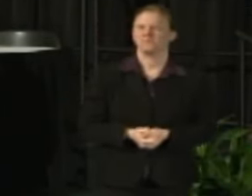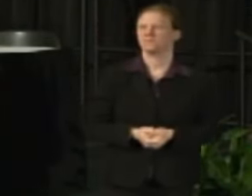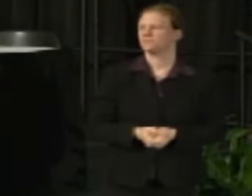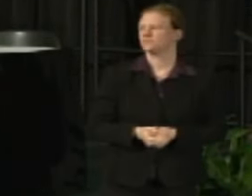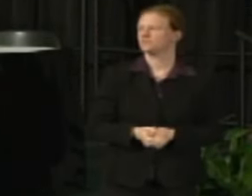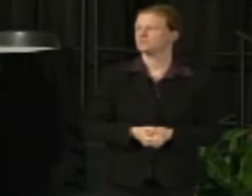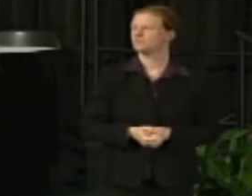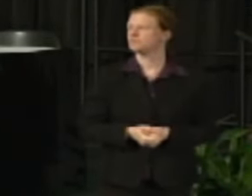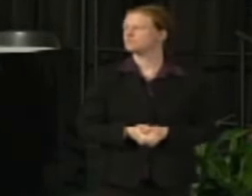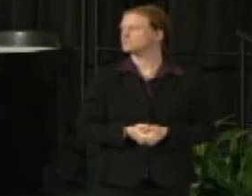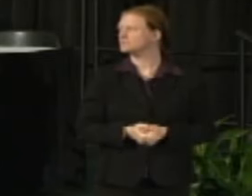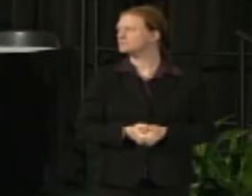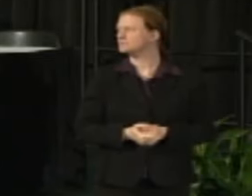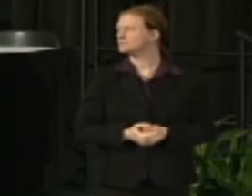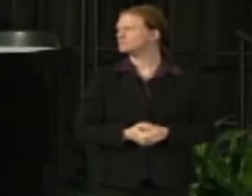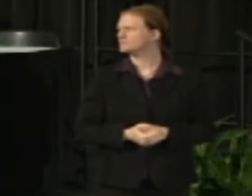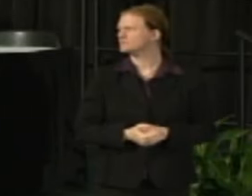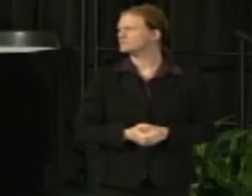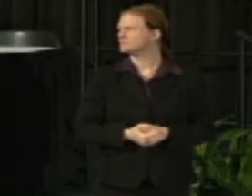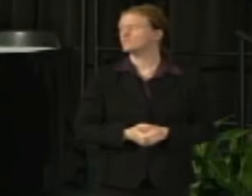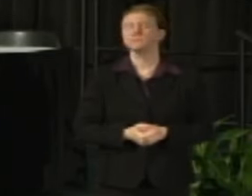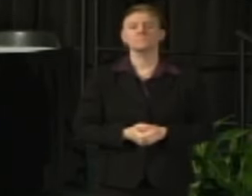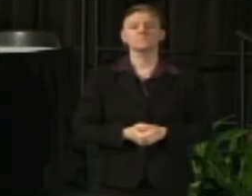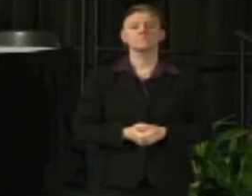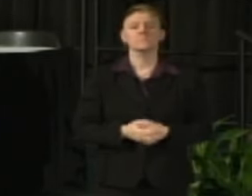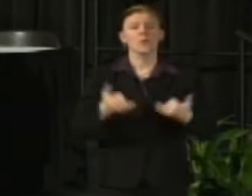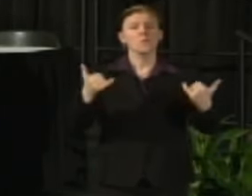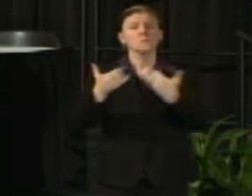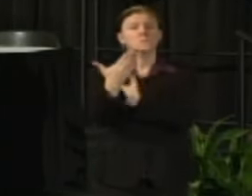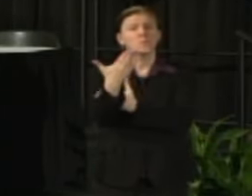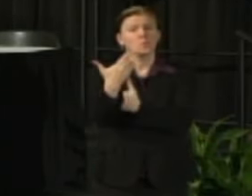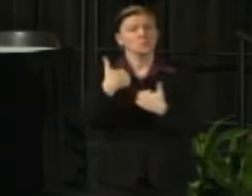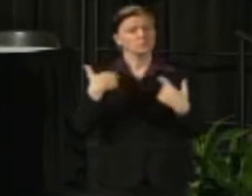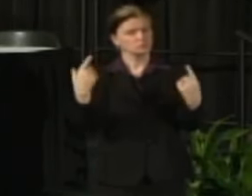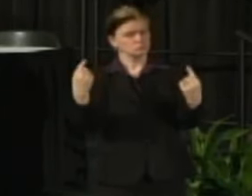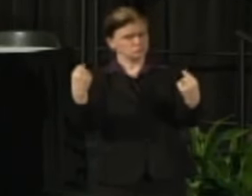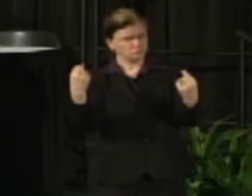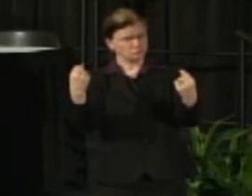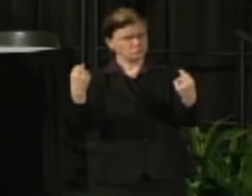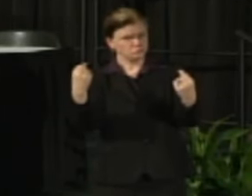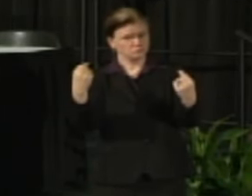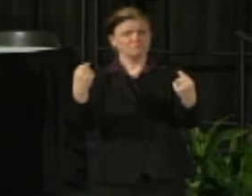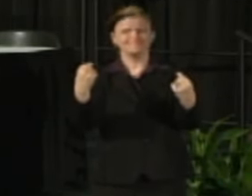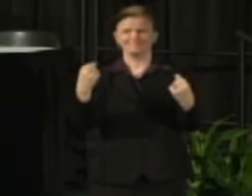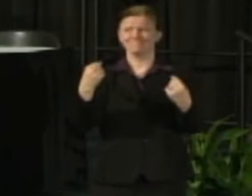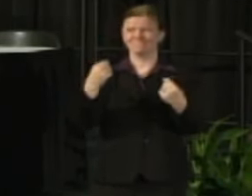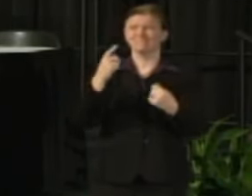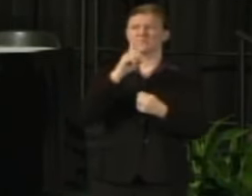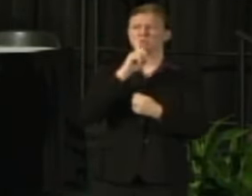What I'd like to do in terms of kind of overview is to answer a number of questions that are probably on people's minds.